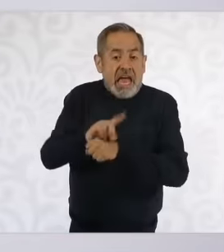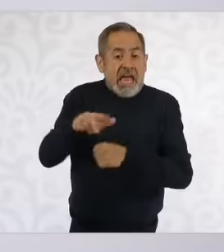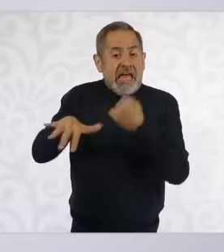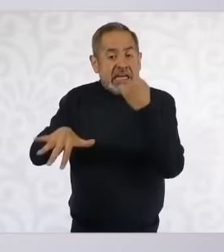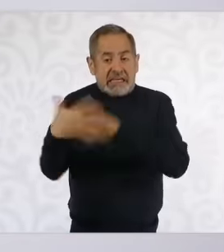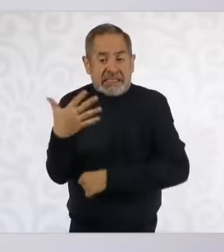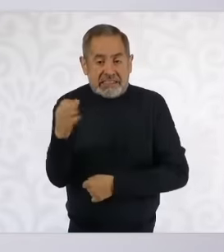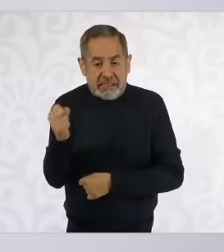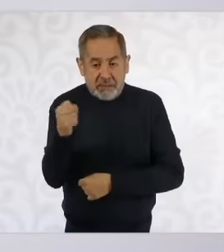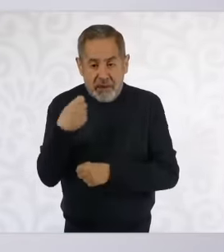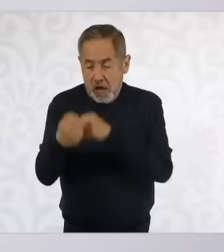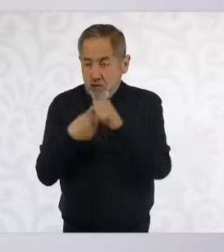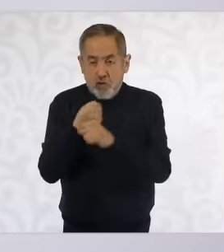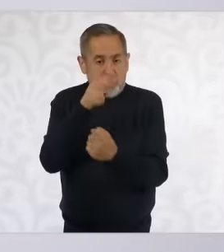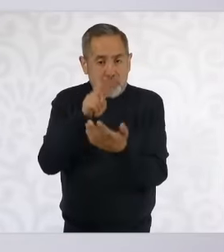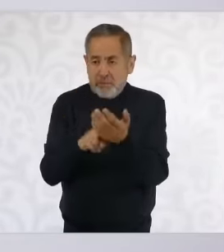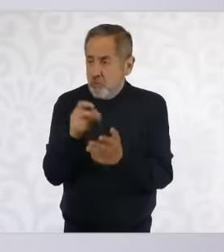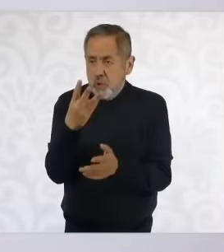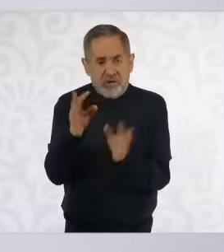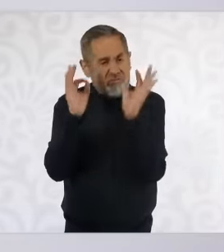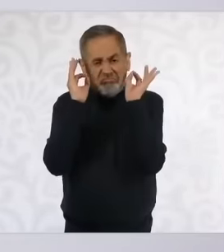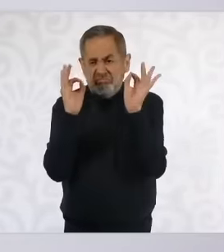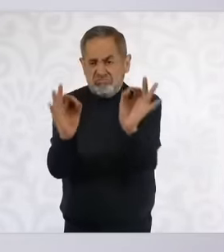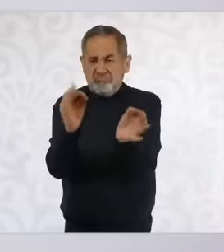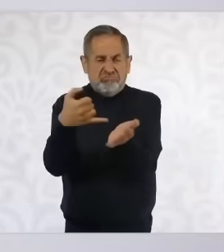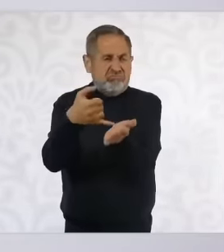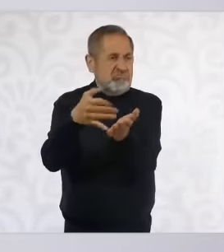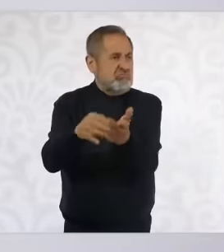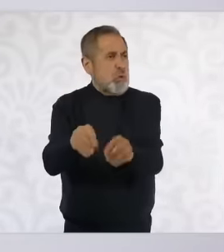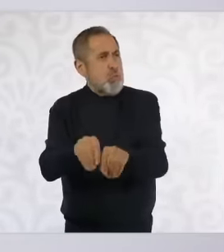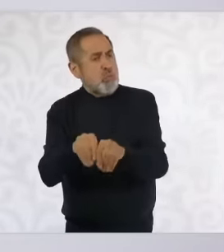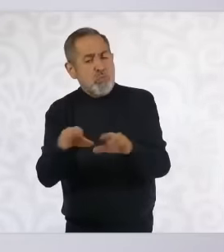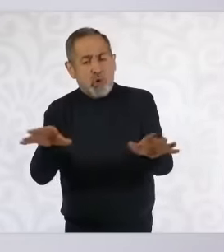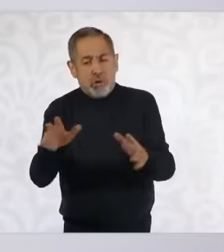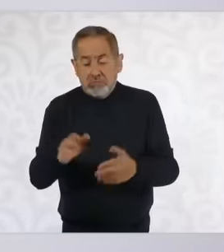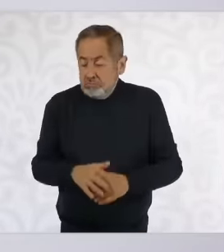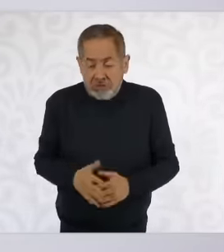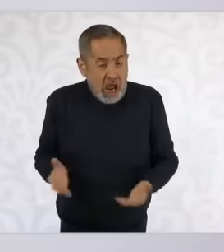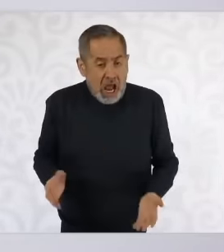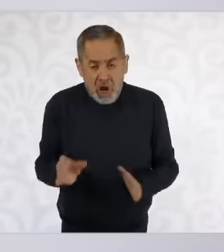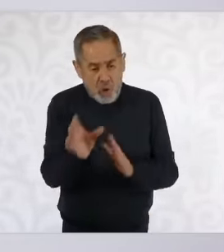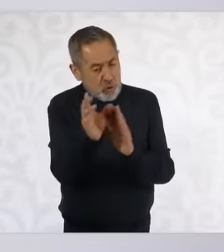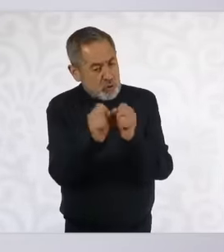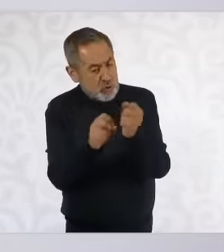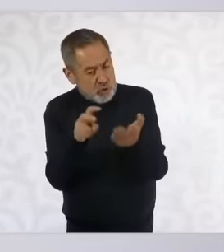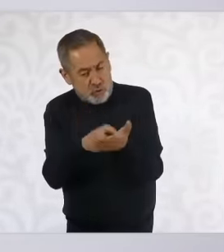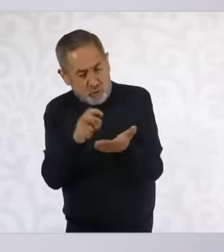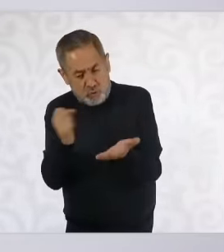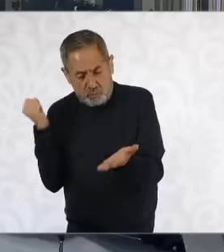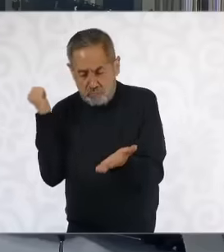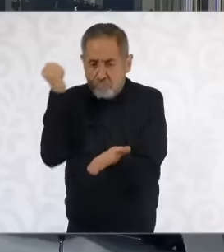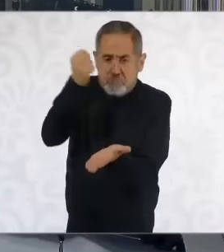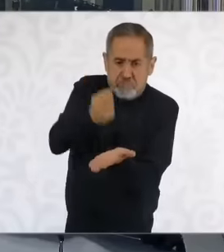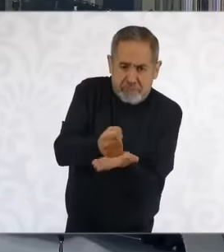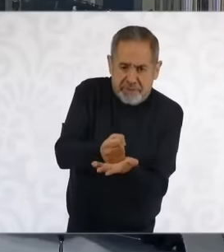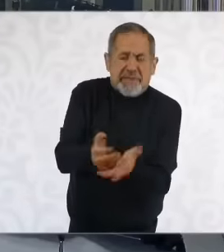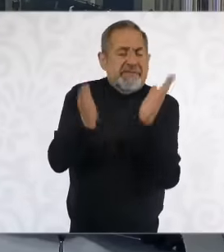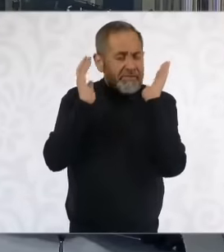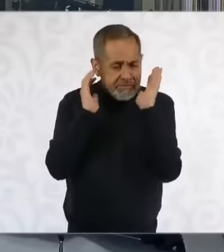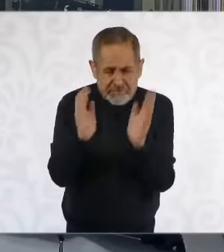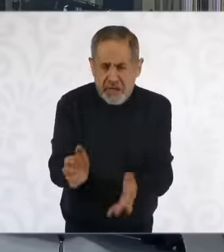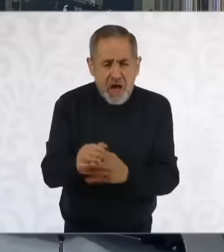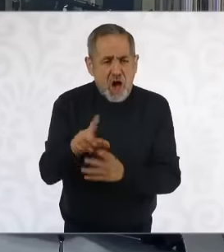2024 constitutional reform published in the official newspaper following all